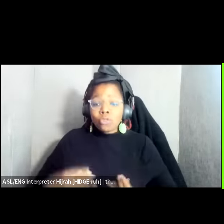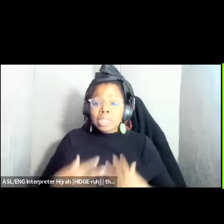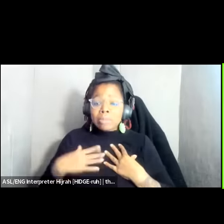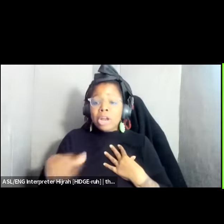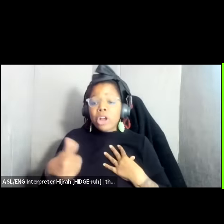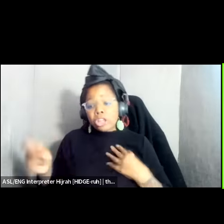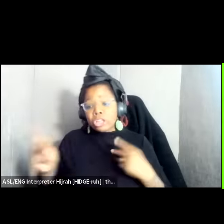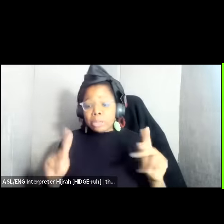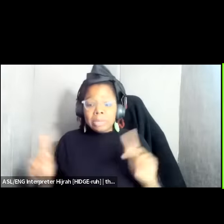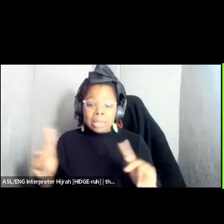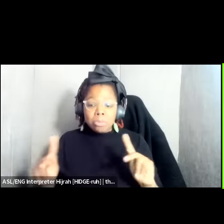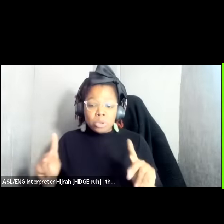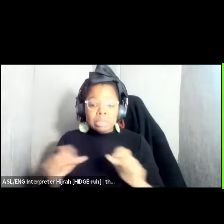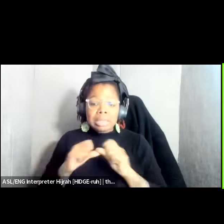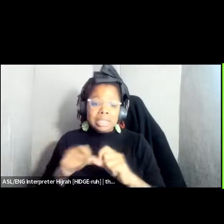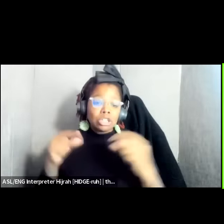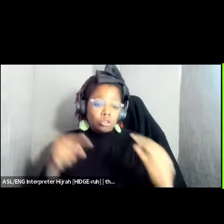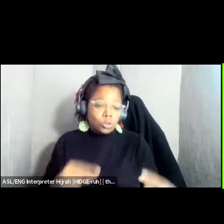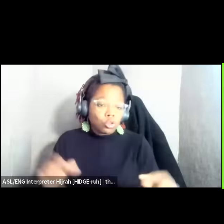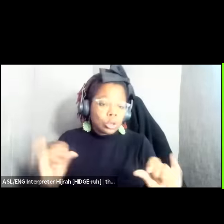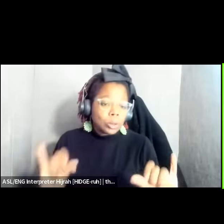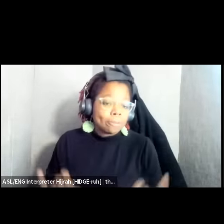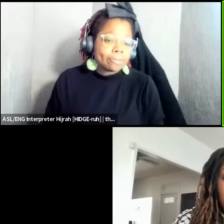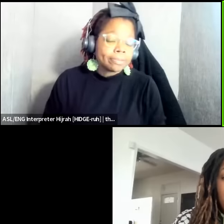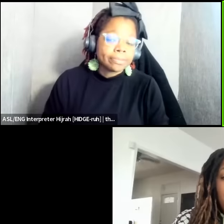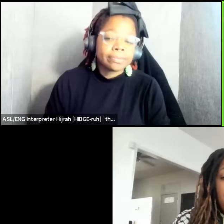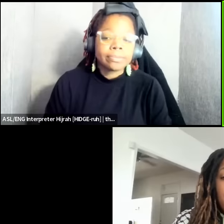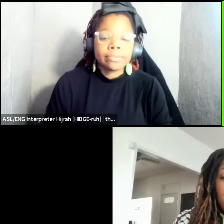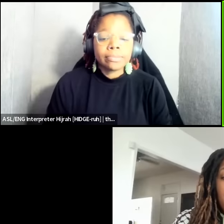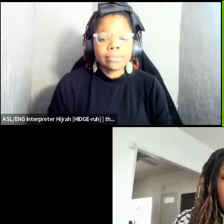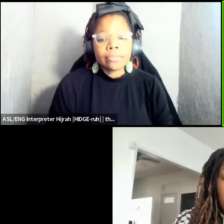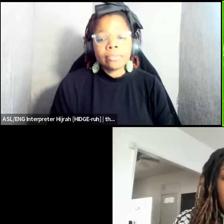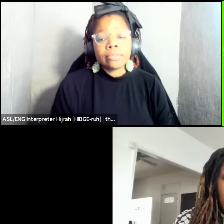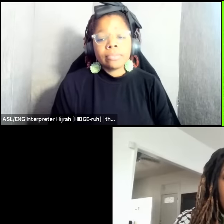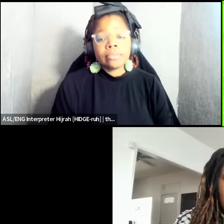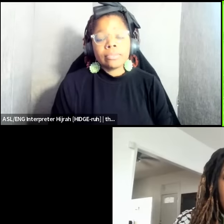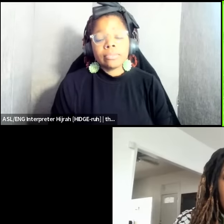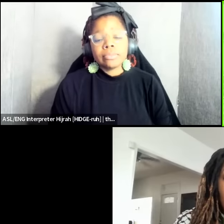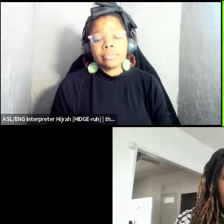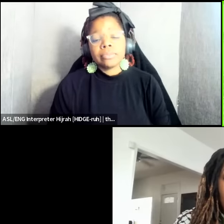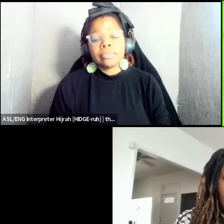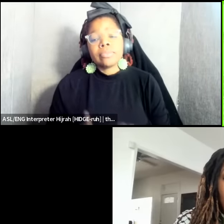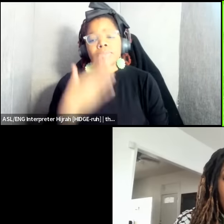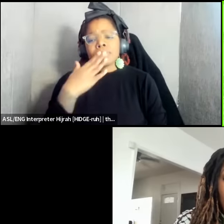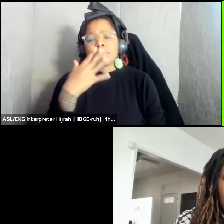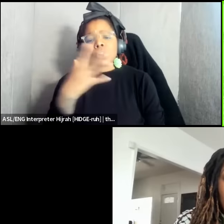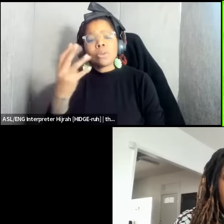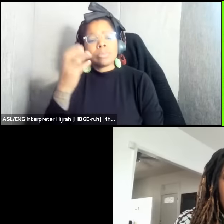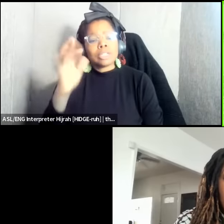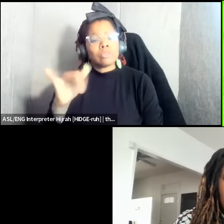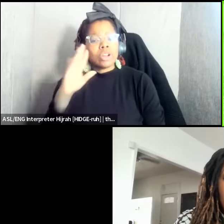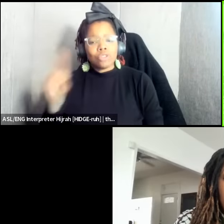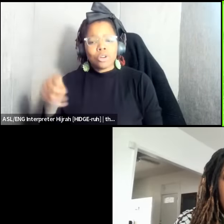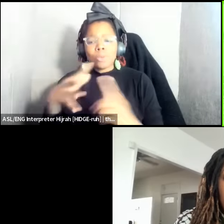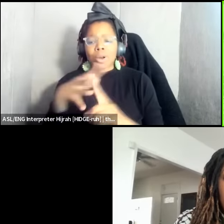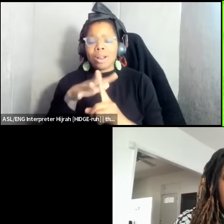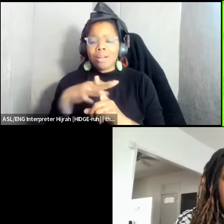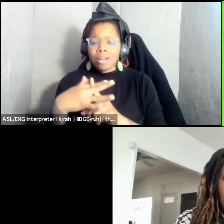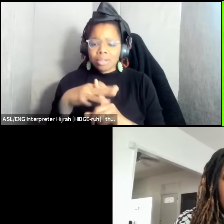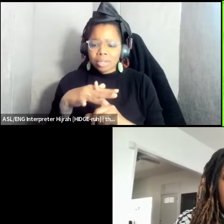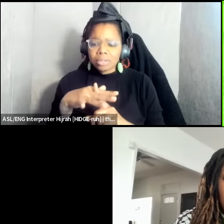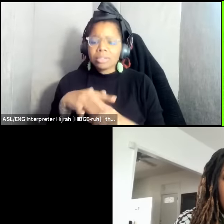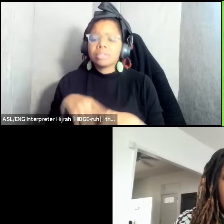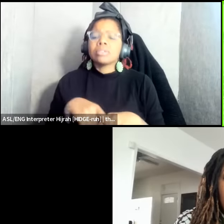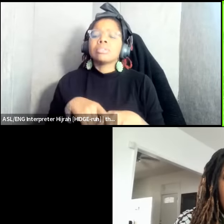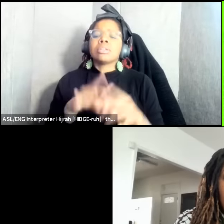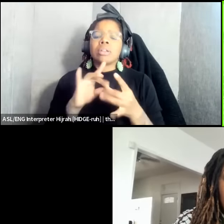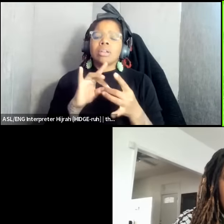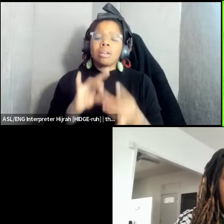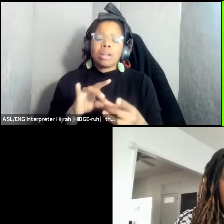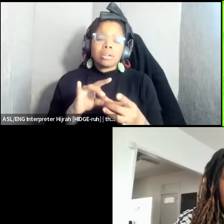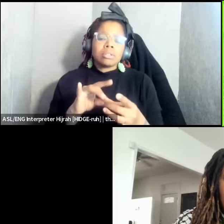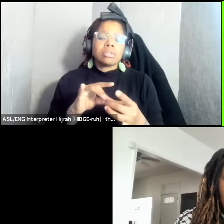continue to struggle thank you so much Mary for providing context um around the fight to stop cop